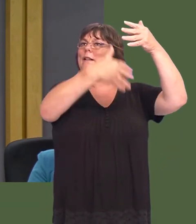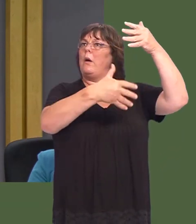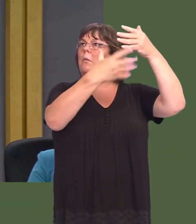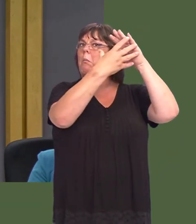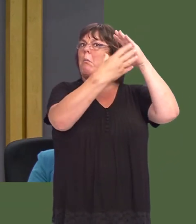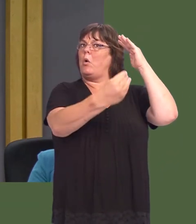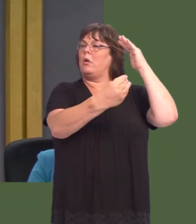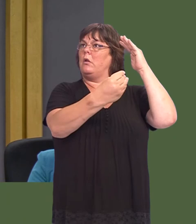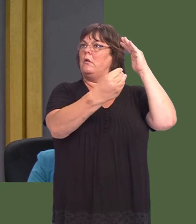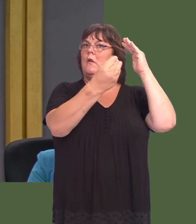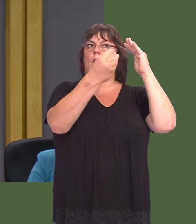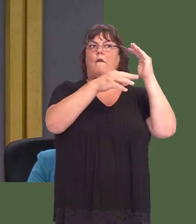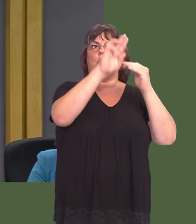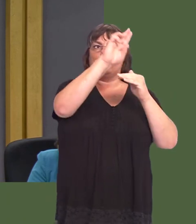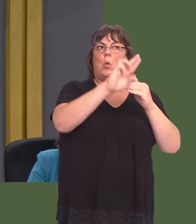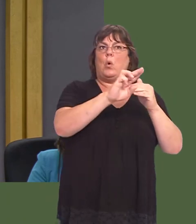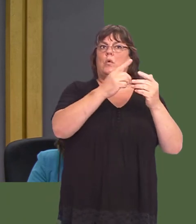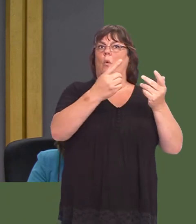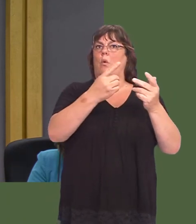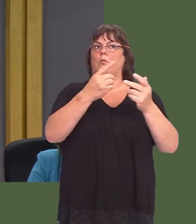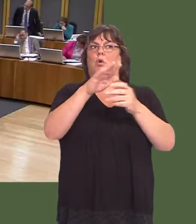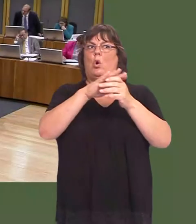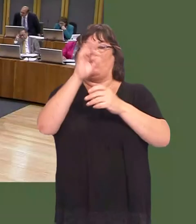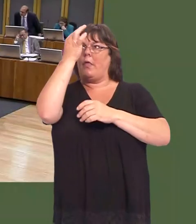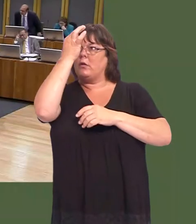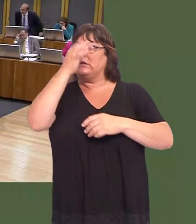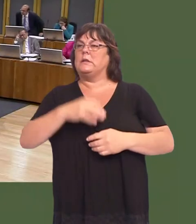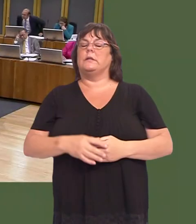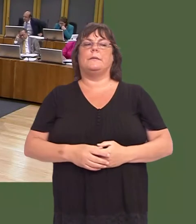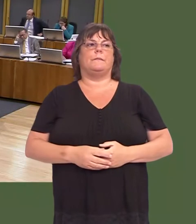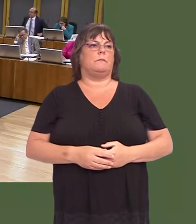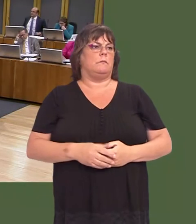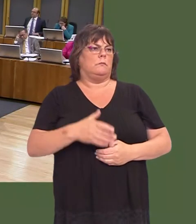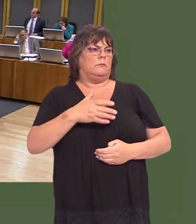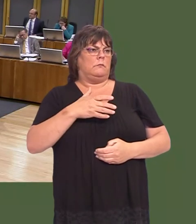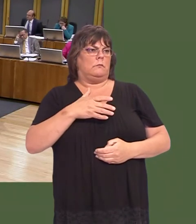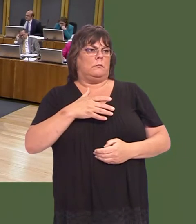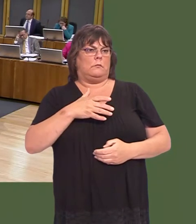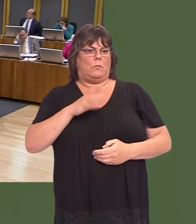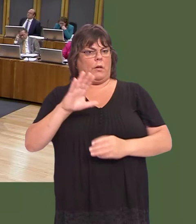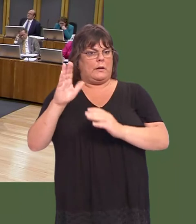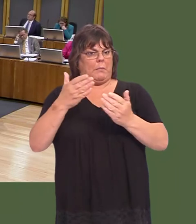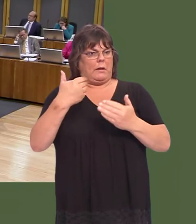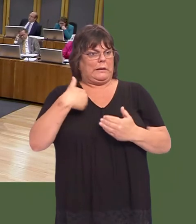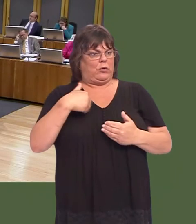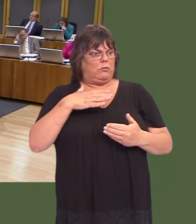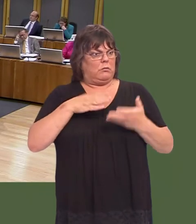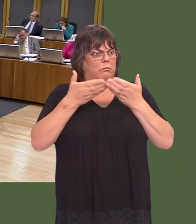all schools, whether in Wales or by local authority? Carwyn Jones: It has to be fair, of course, to the supply teachers.